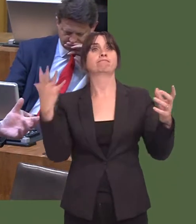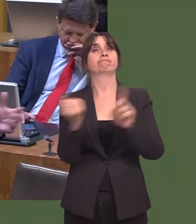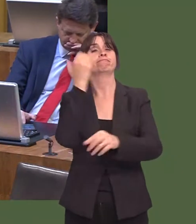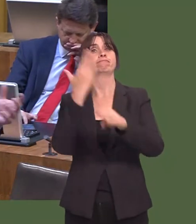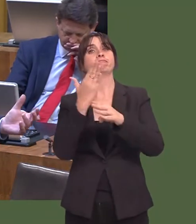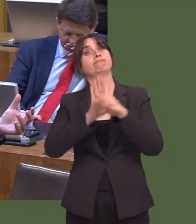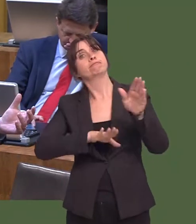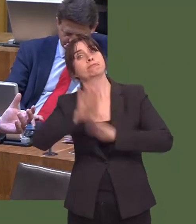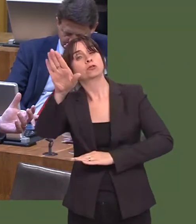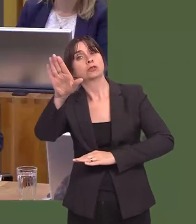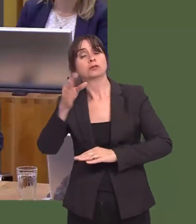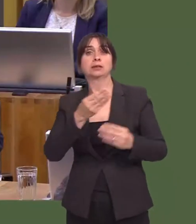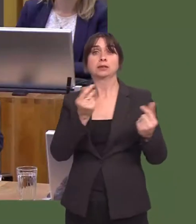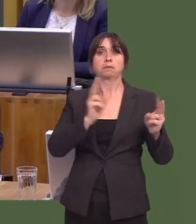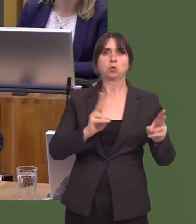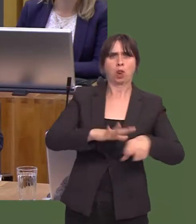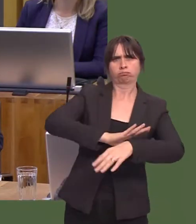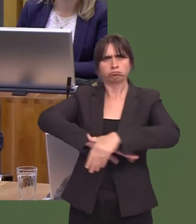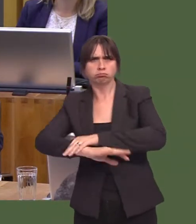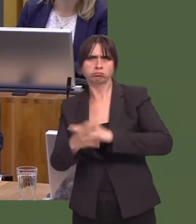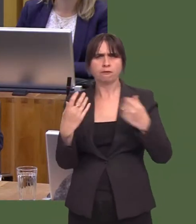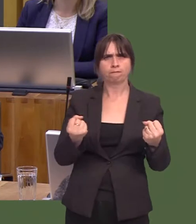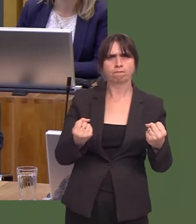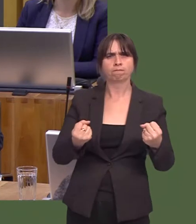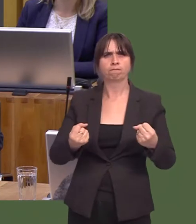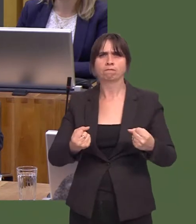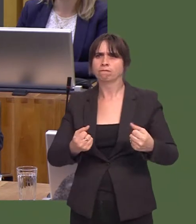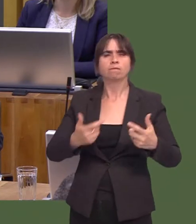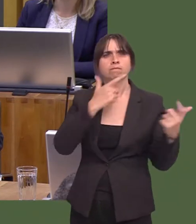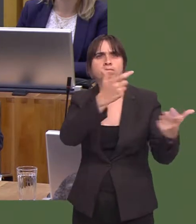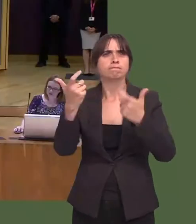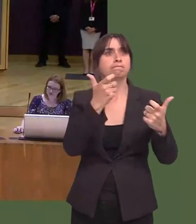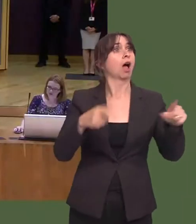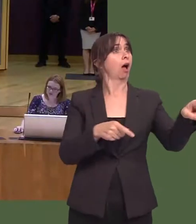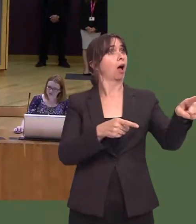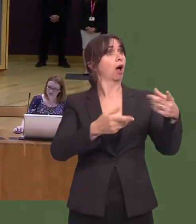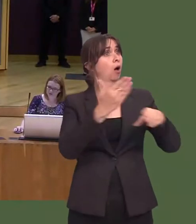schools are working proactively in order to provide placements for youngsters with particular learning needs.